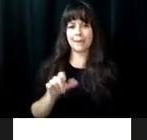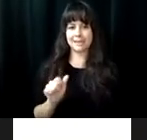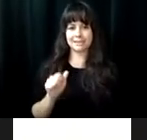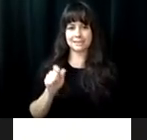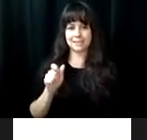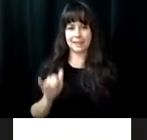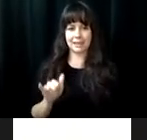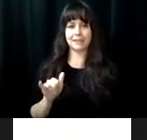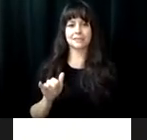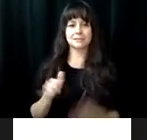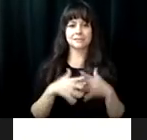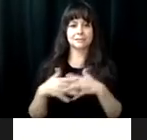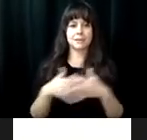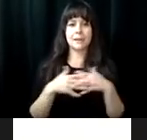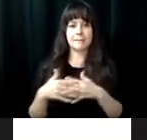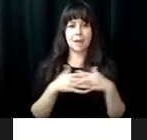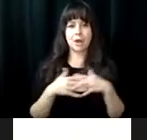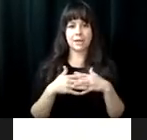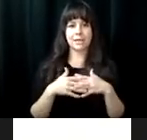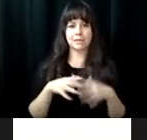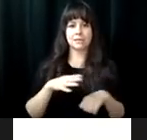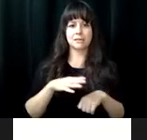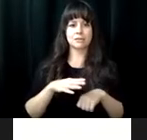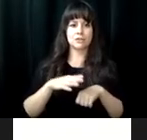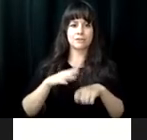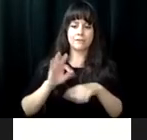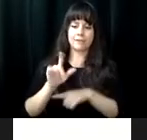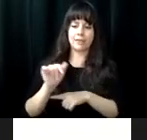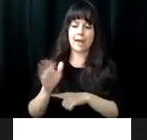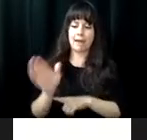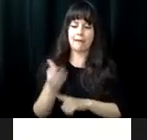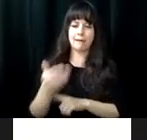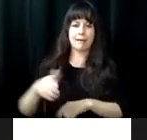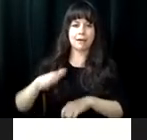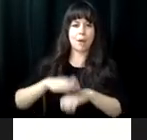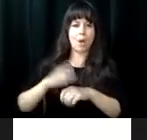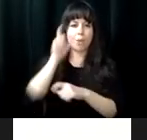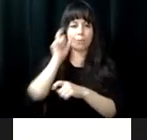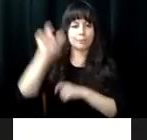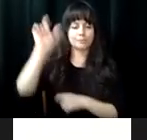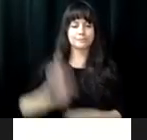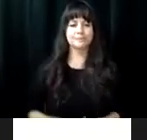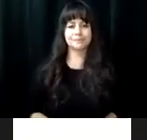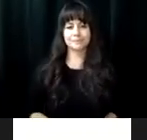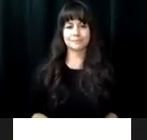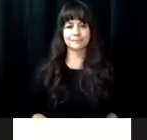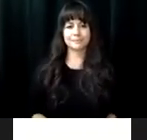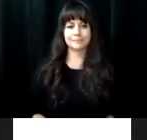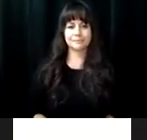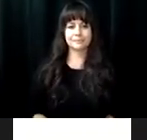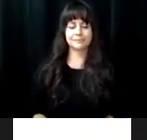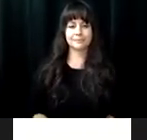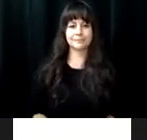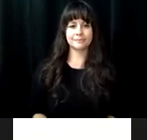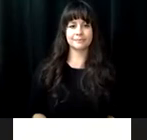Entrepreneur.